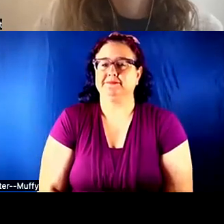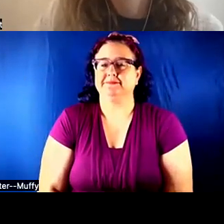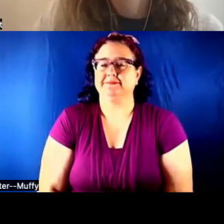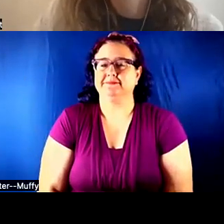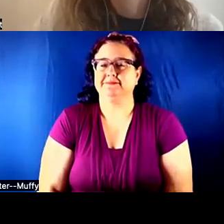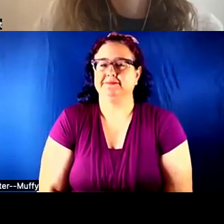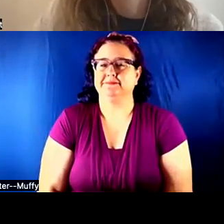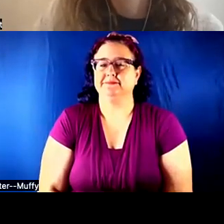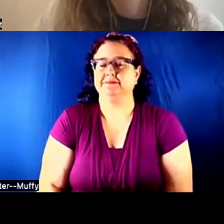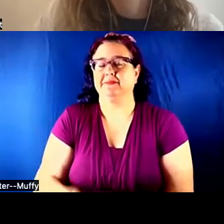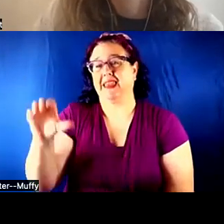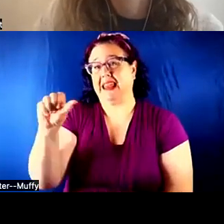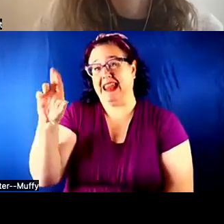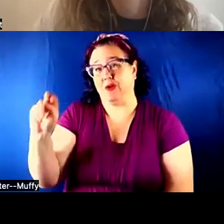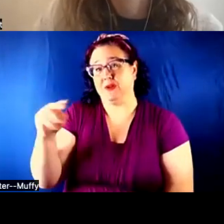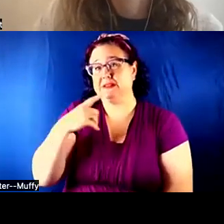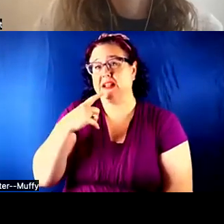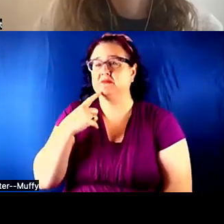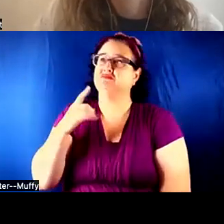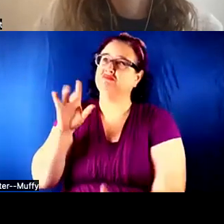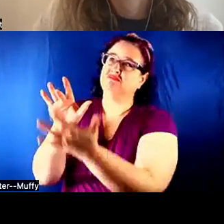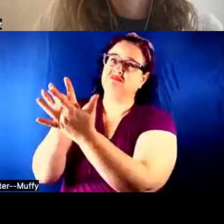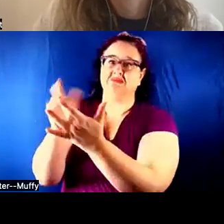Aaron: Reaching out to research students and stuff like that, I think